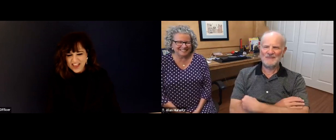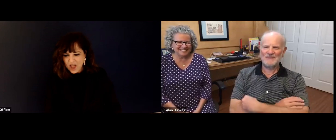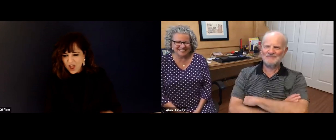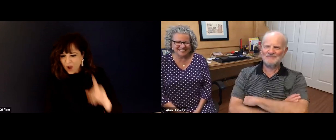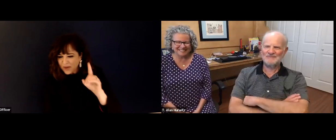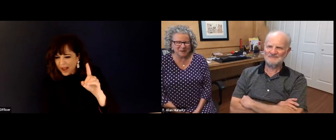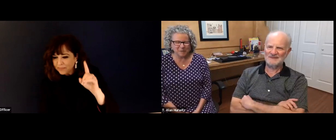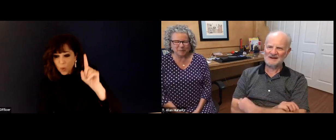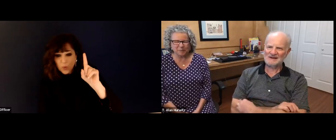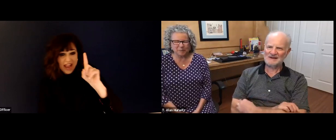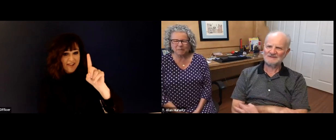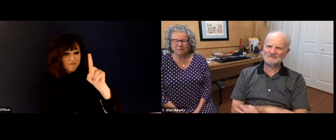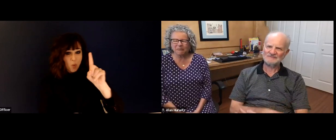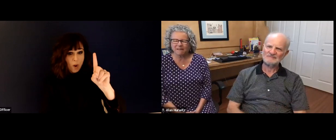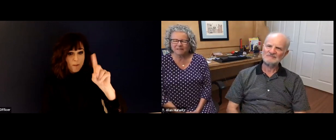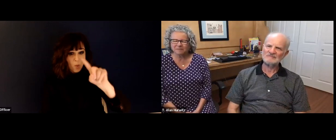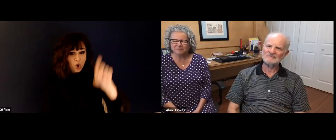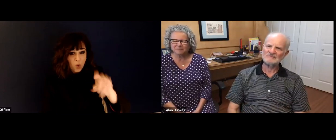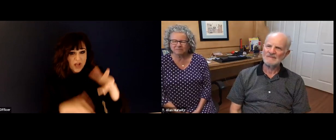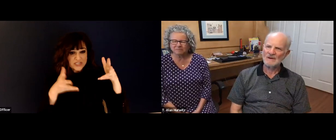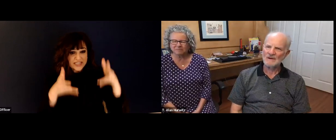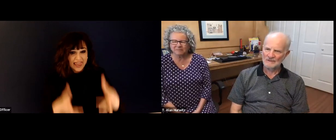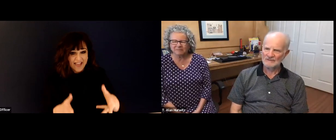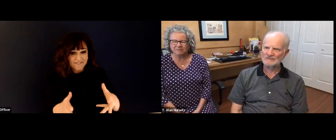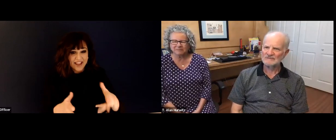you rock, thank you so much for cooking for me. I love you so